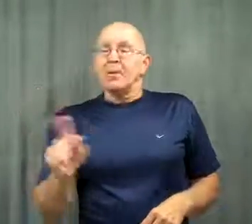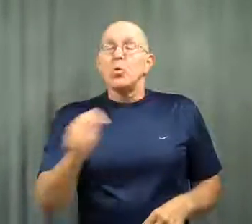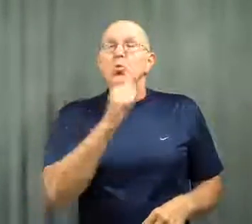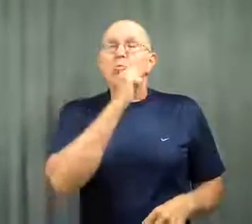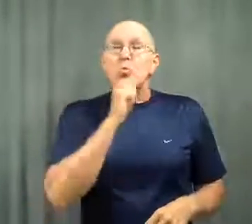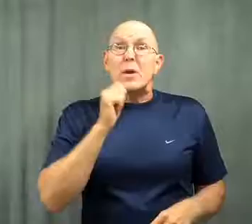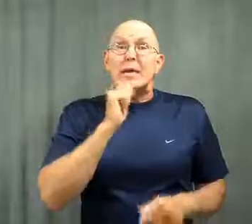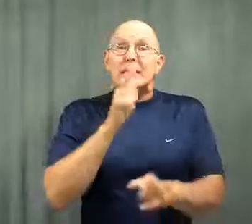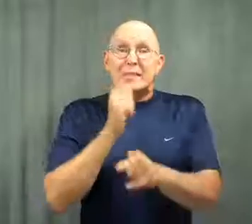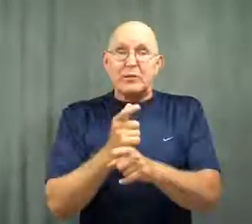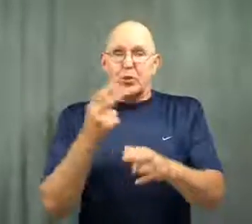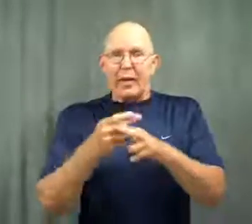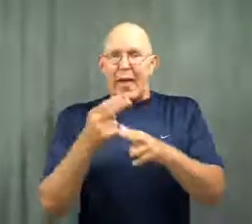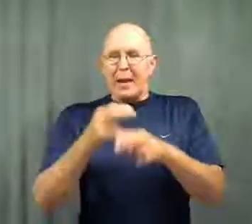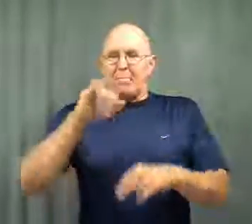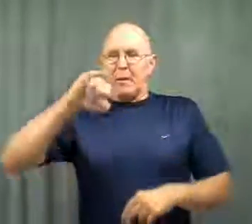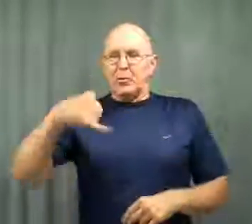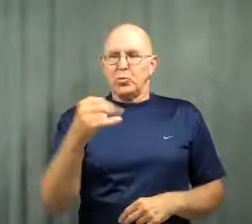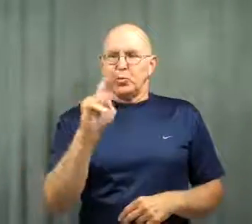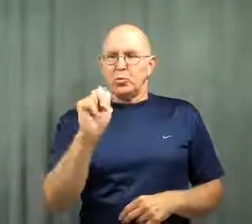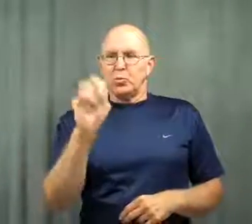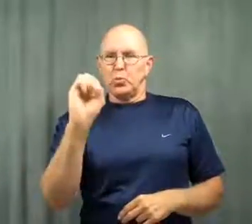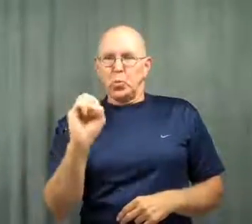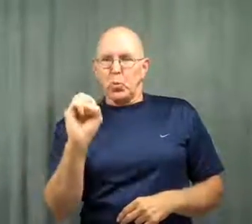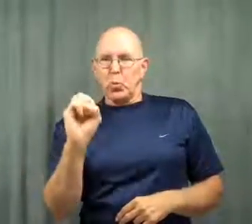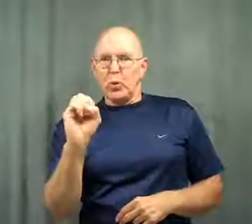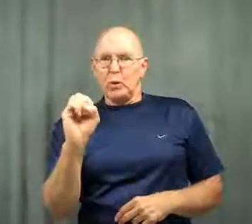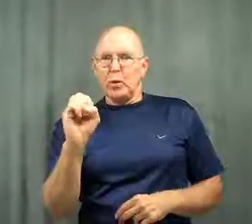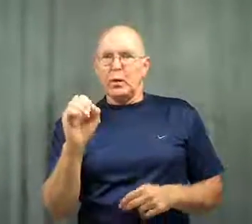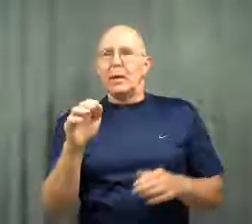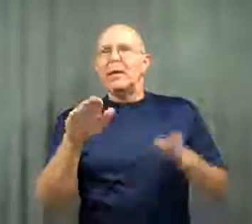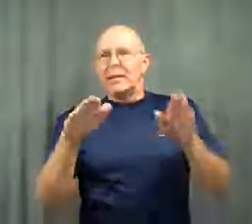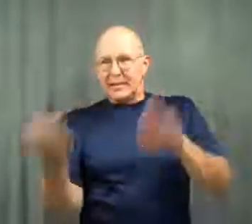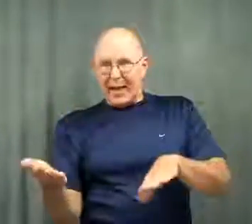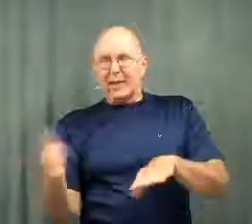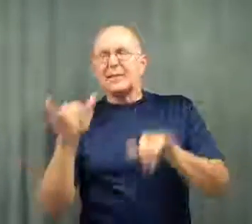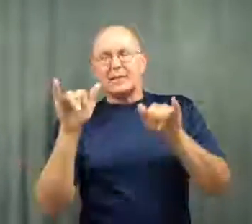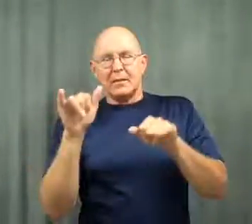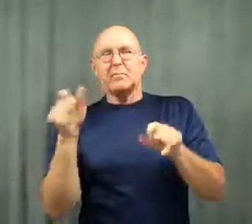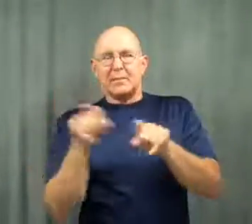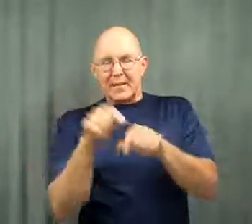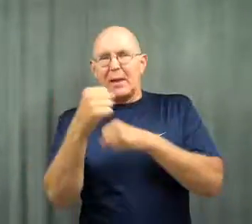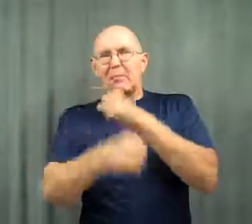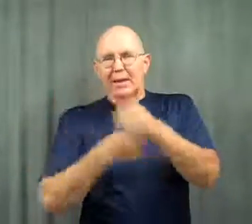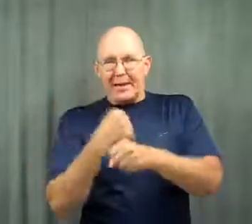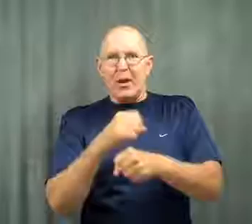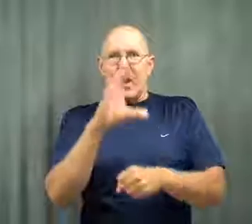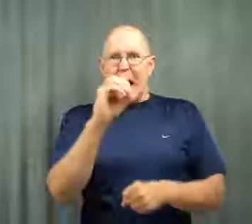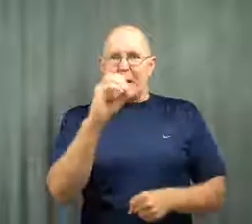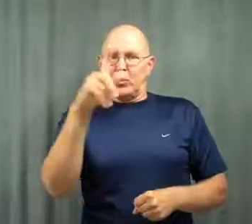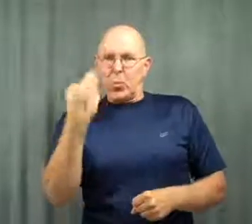Her twin sister, June, also died that same year, in October.